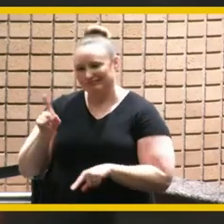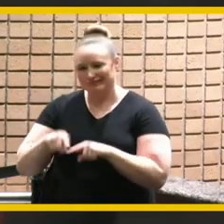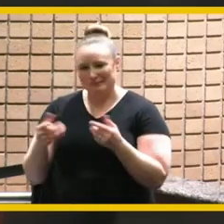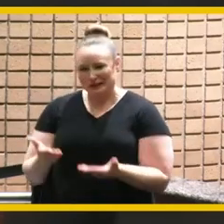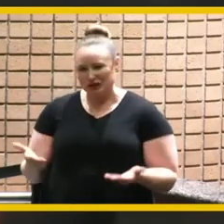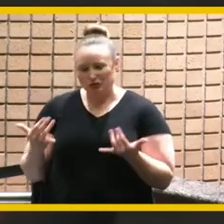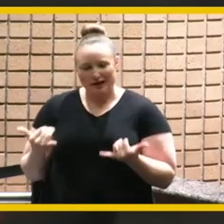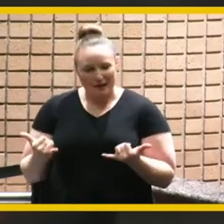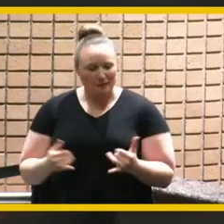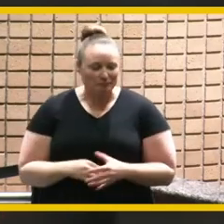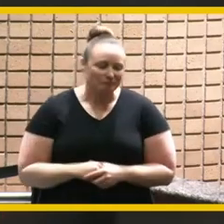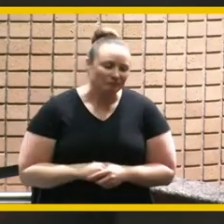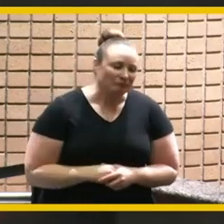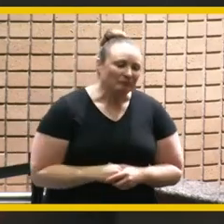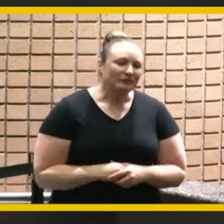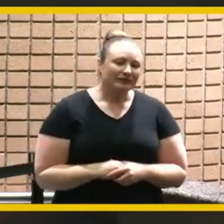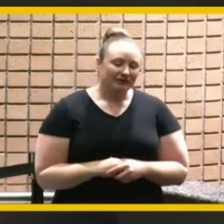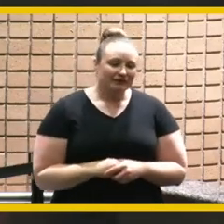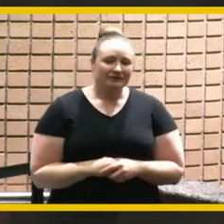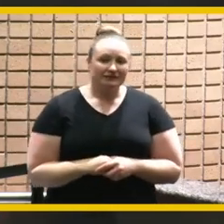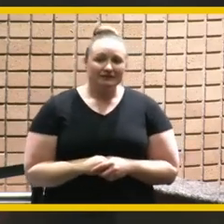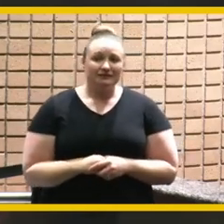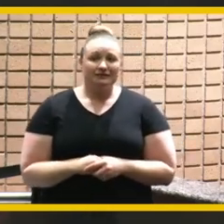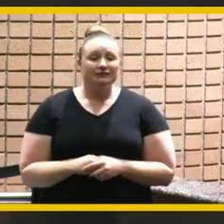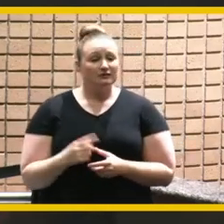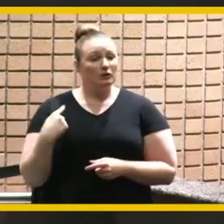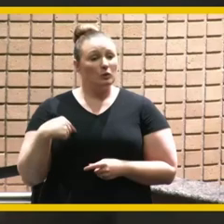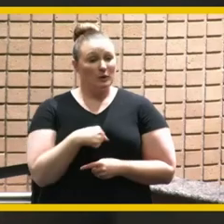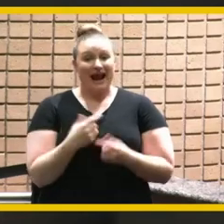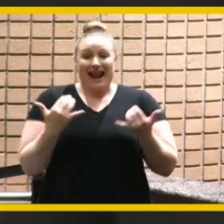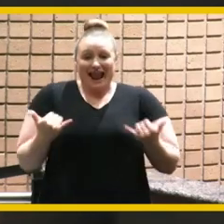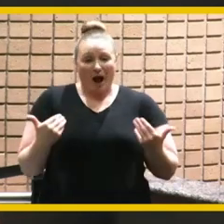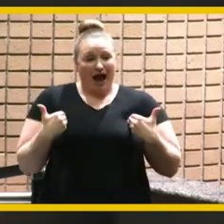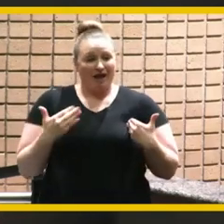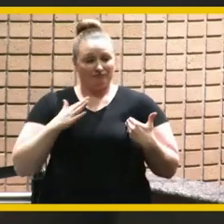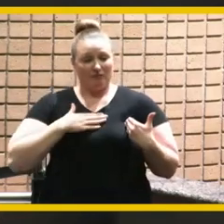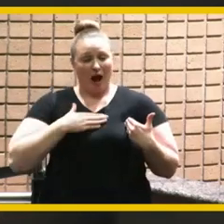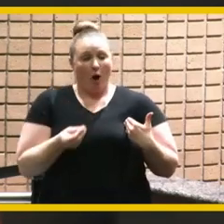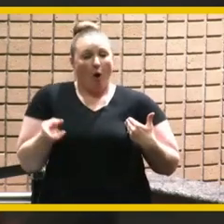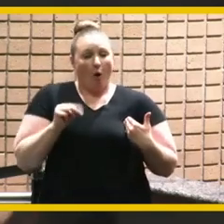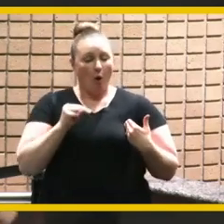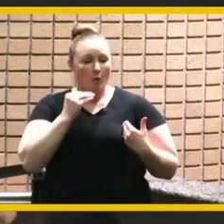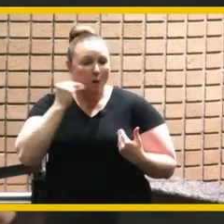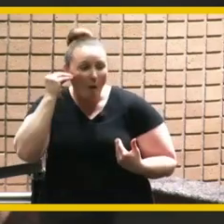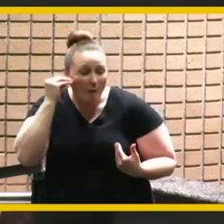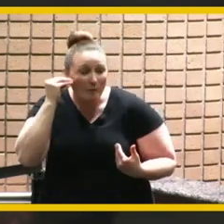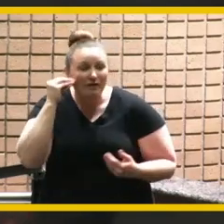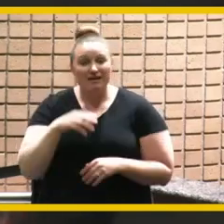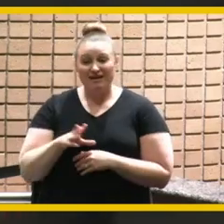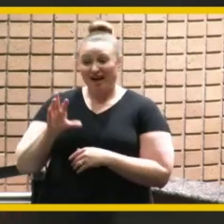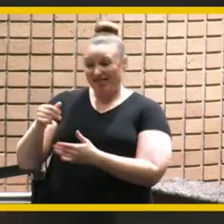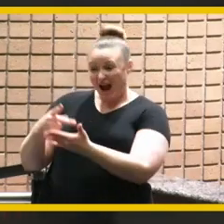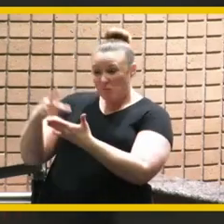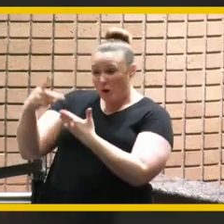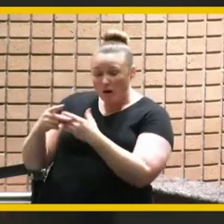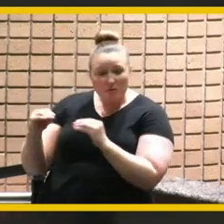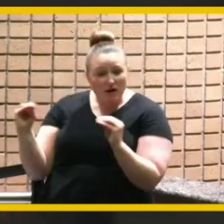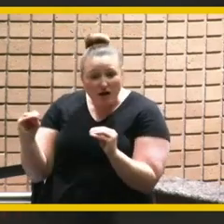so we are now in our own home and if it was not for this program we probably wouldn't be here so i